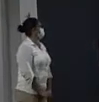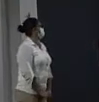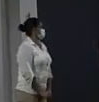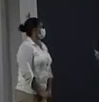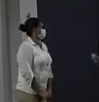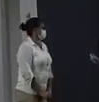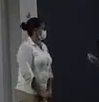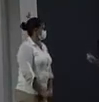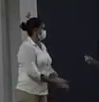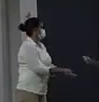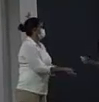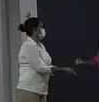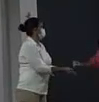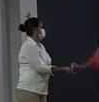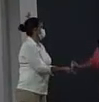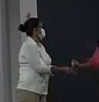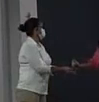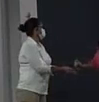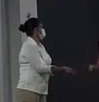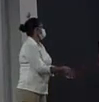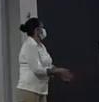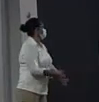right Who are the members what they produce and we